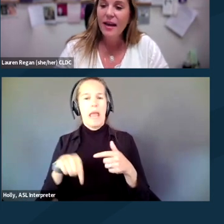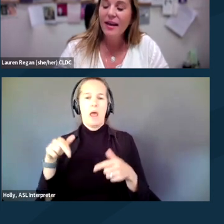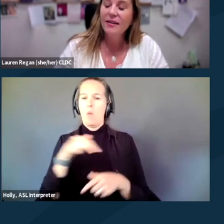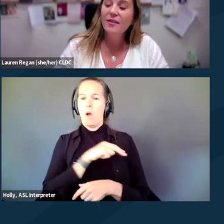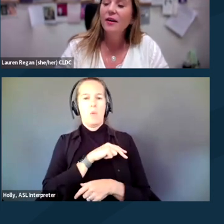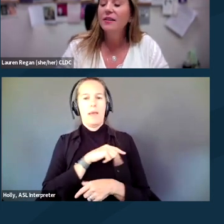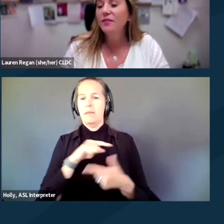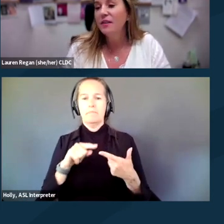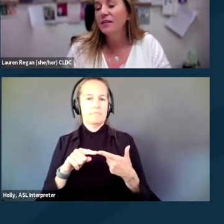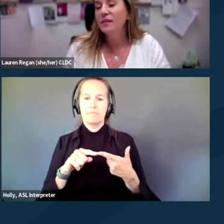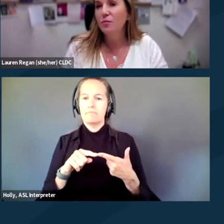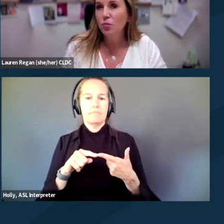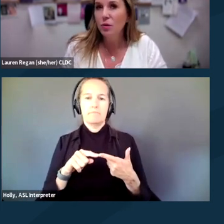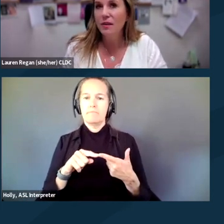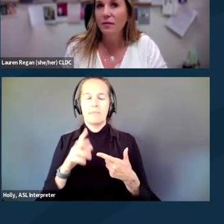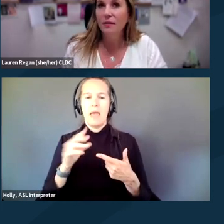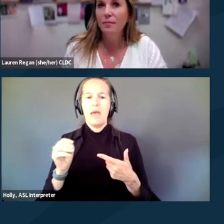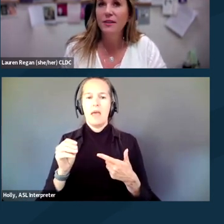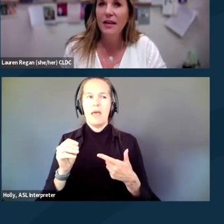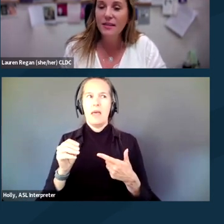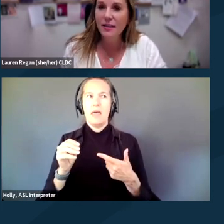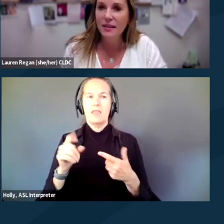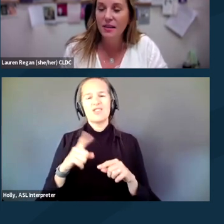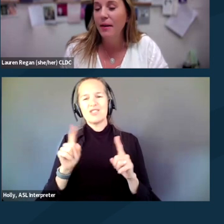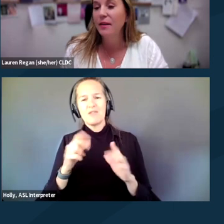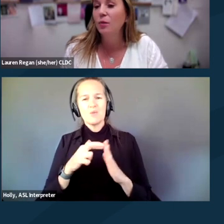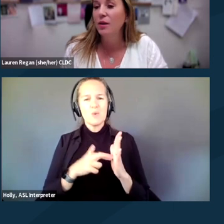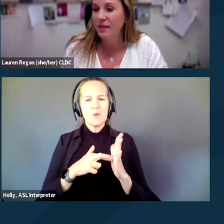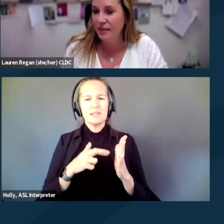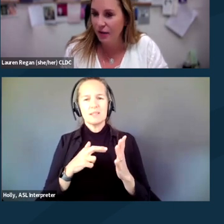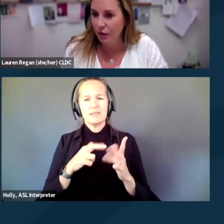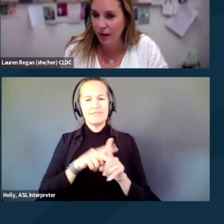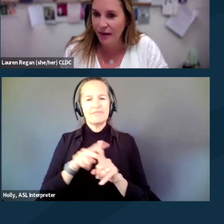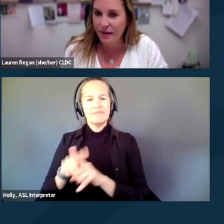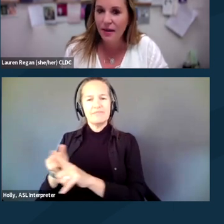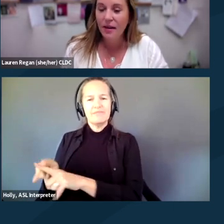And there are different rules that pertain to this depending on what state you are in.